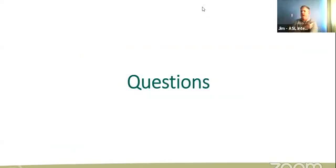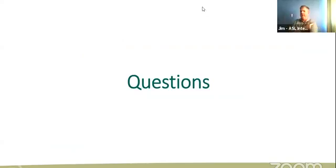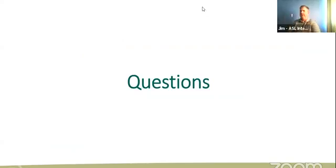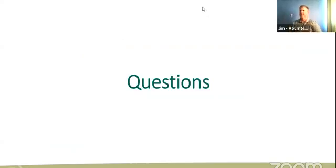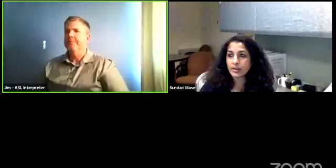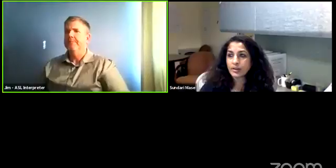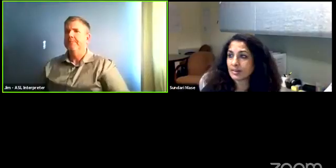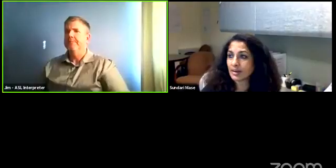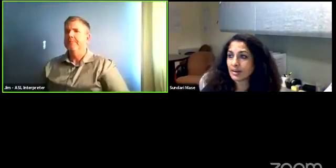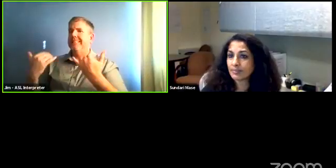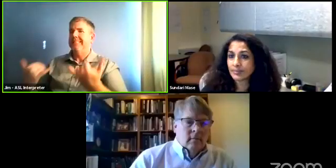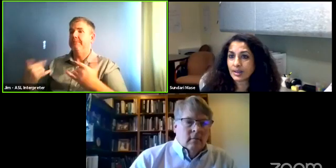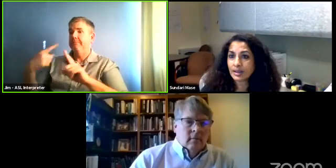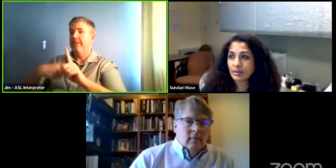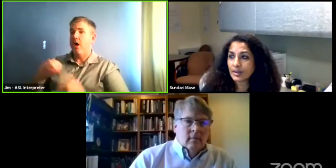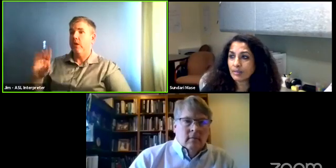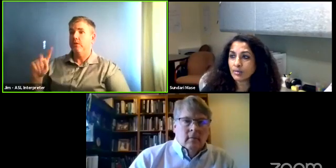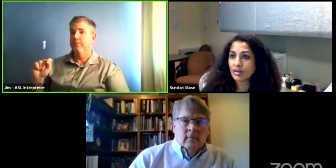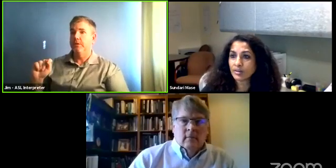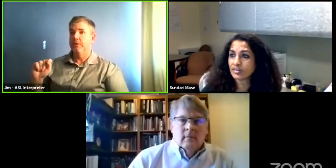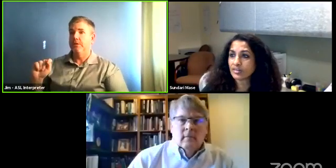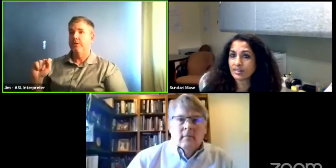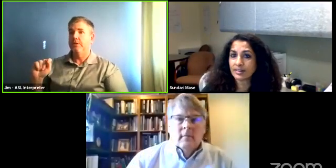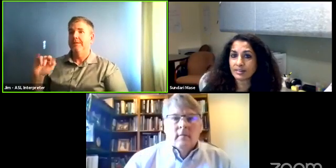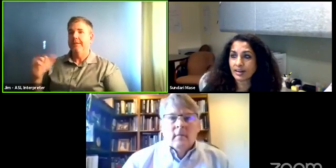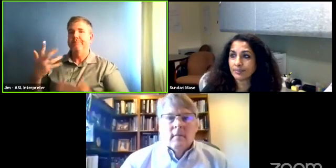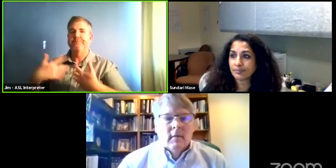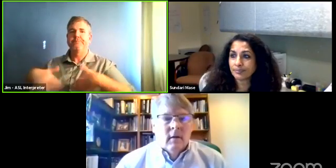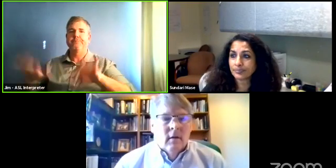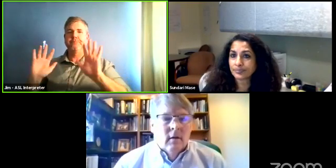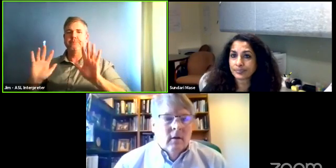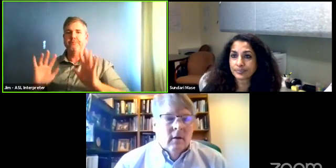I'll stop that and we can move on to questions of this time.